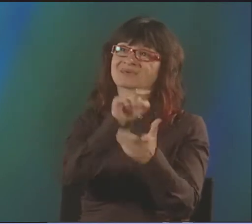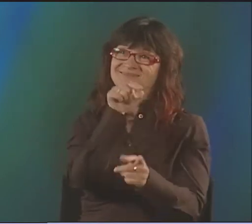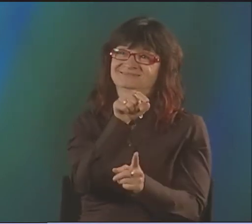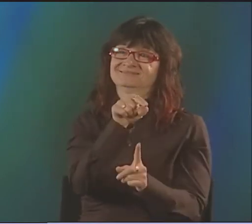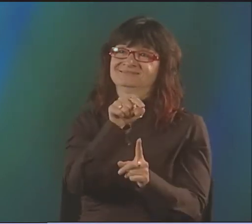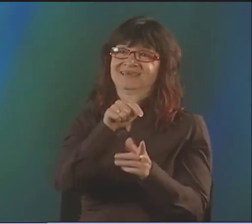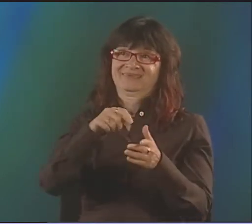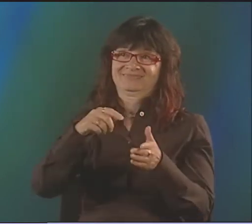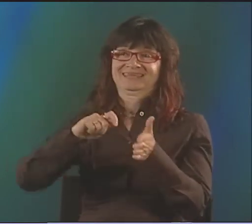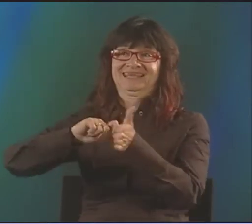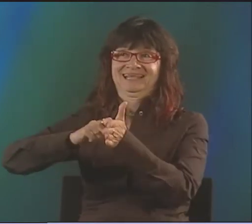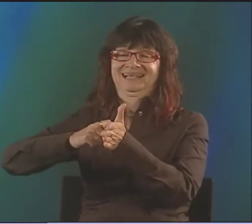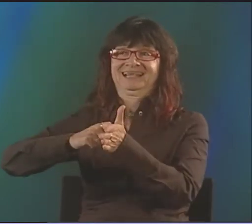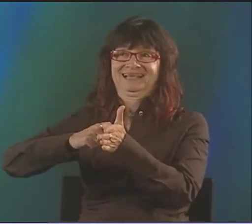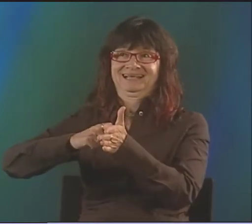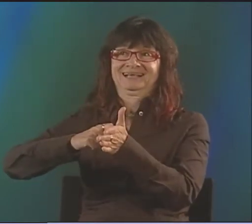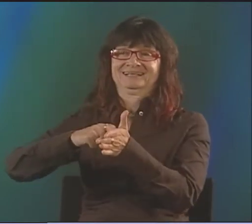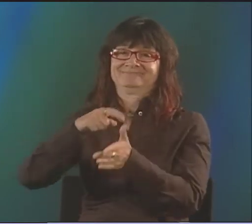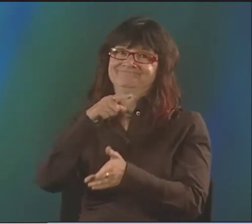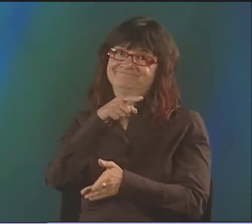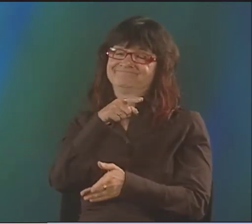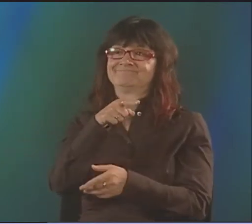MY RESPONSIBILITY? NO.